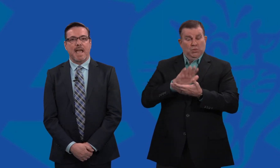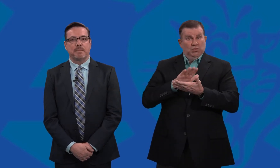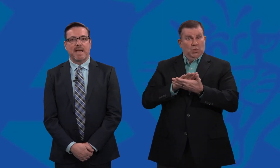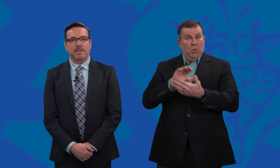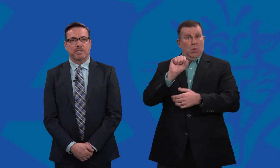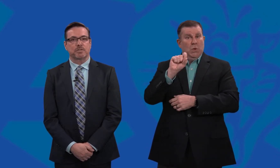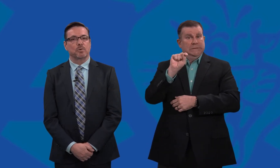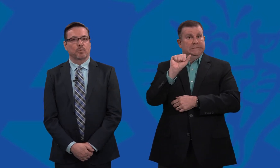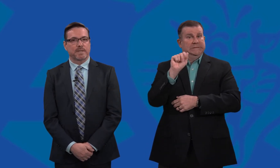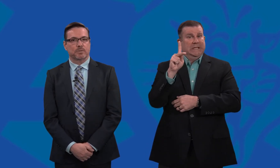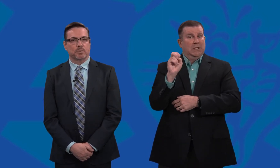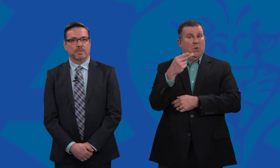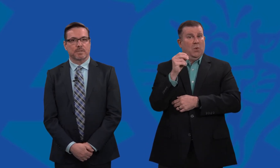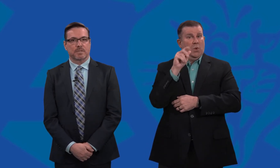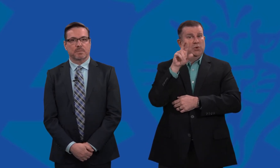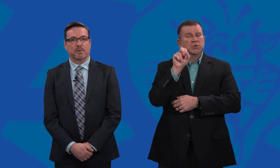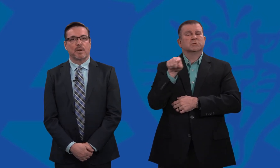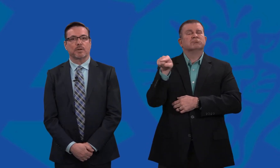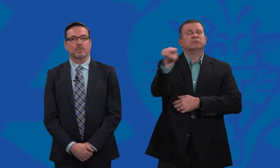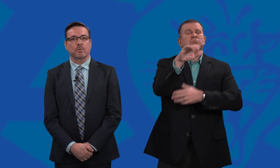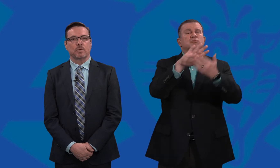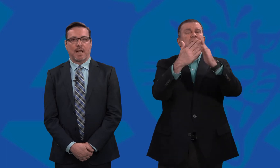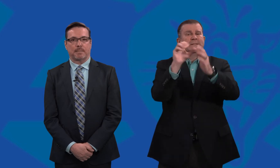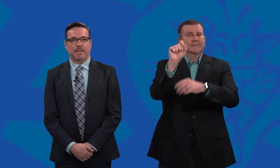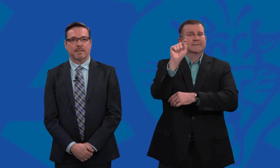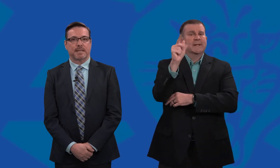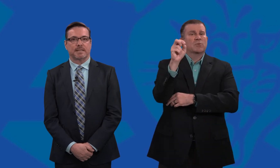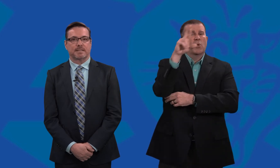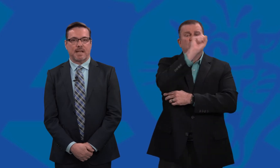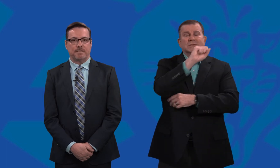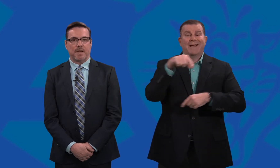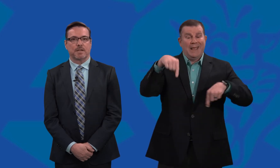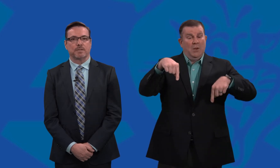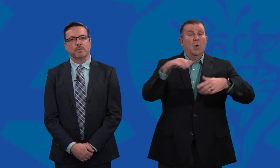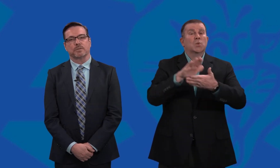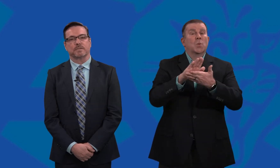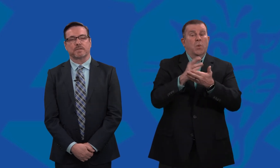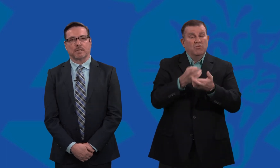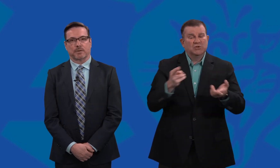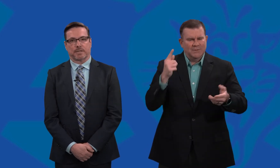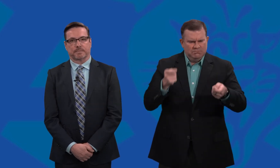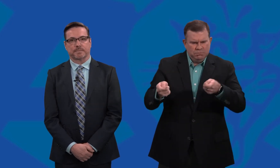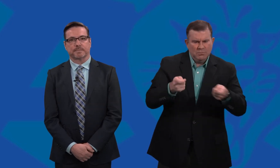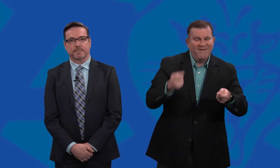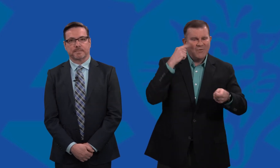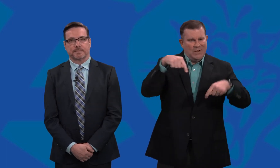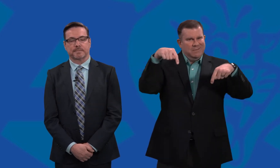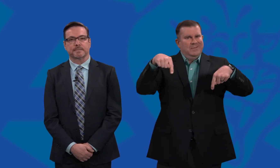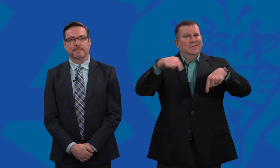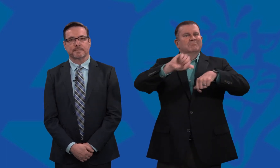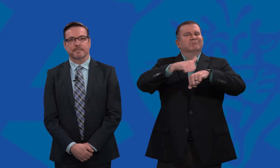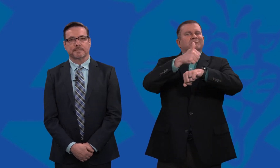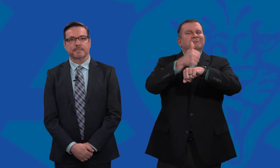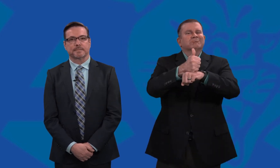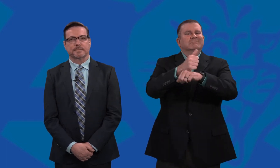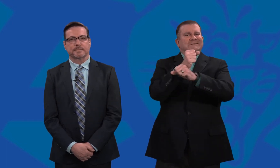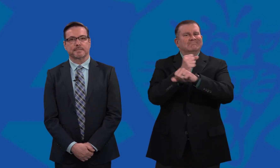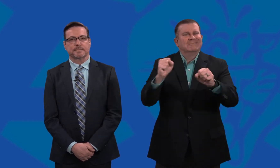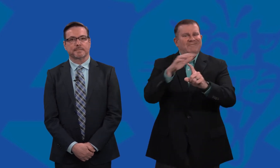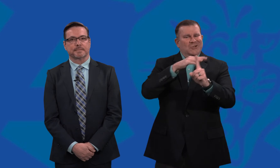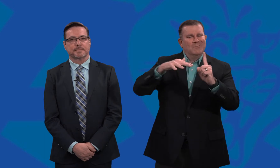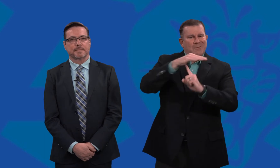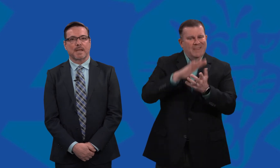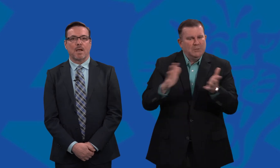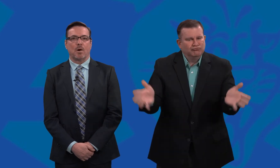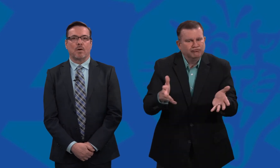and managing school resources to promote a school climate that is safe and conducive to learning.